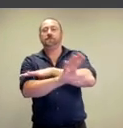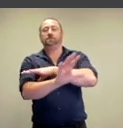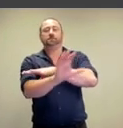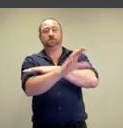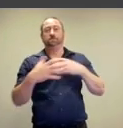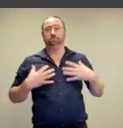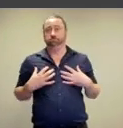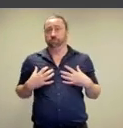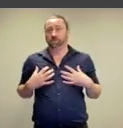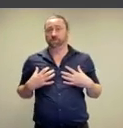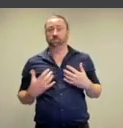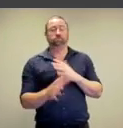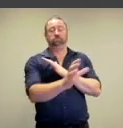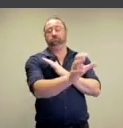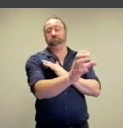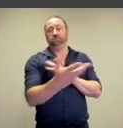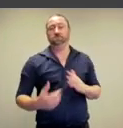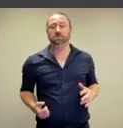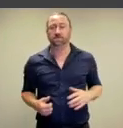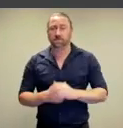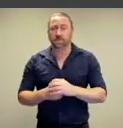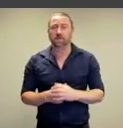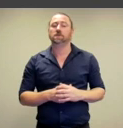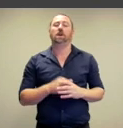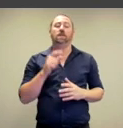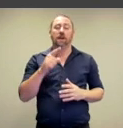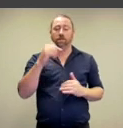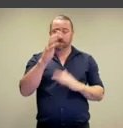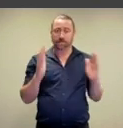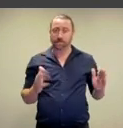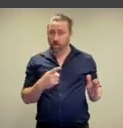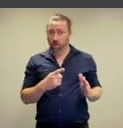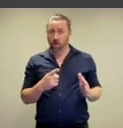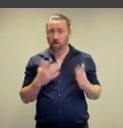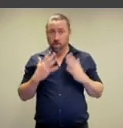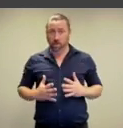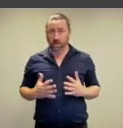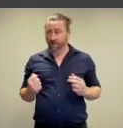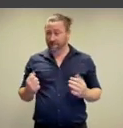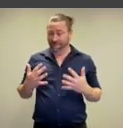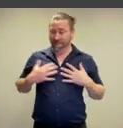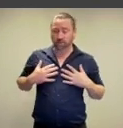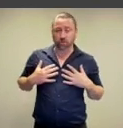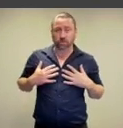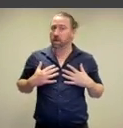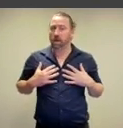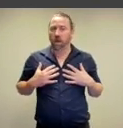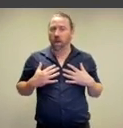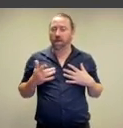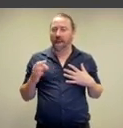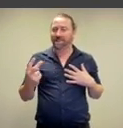through the box and touch her breasts.